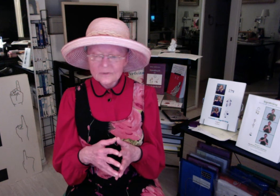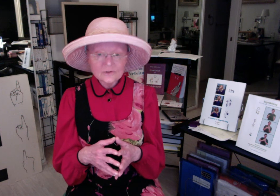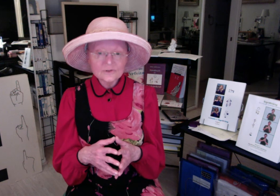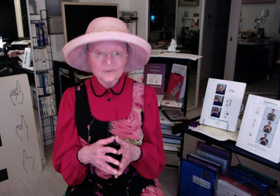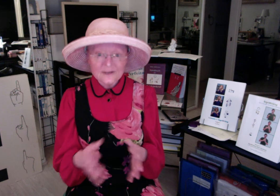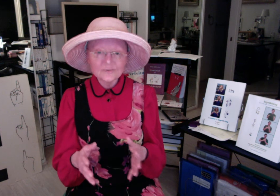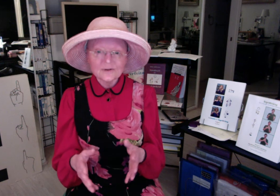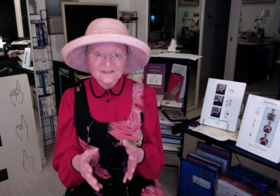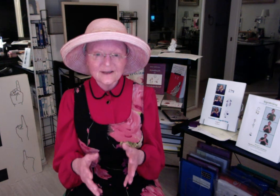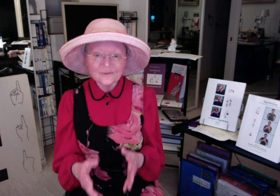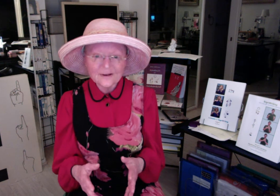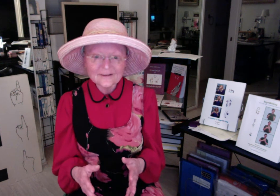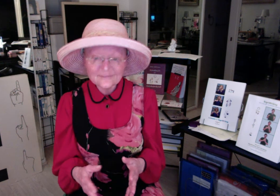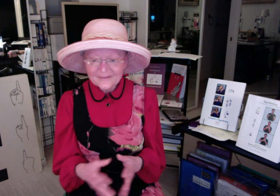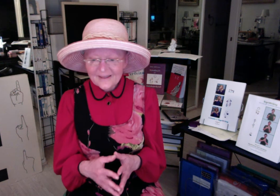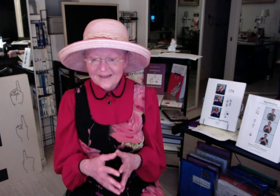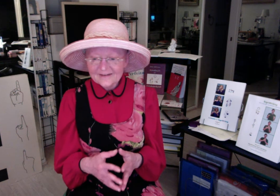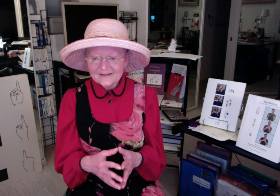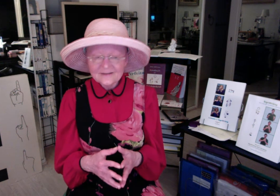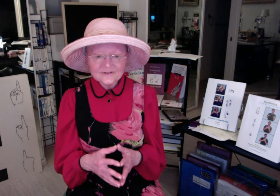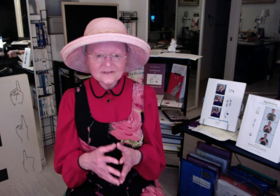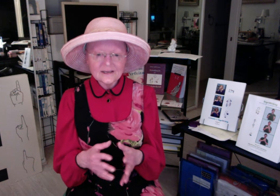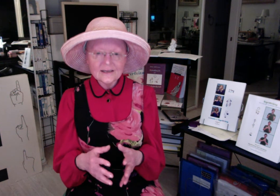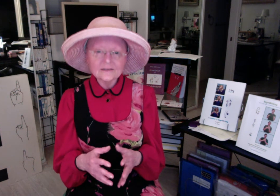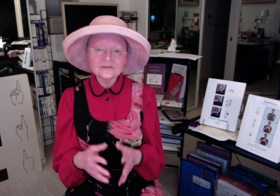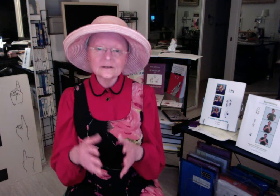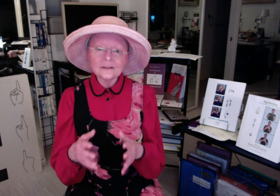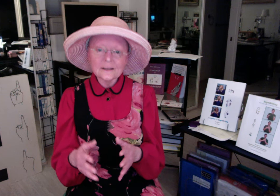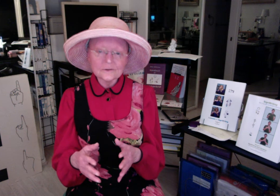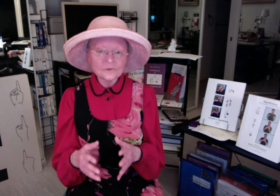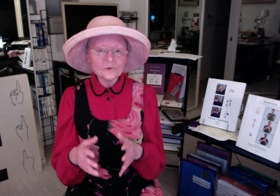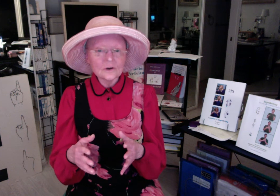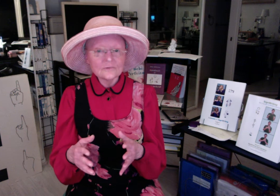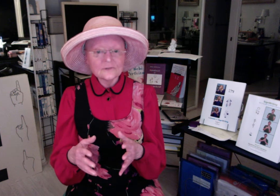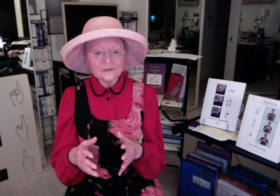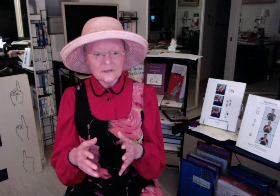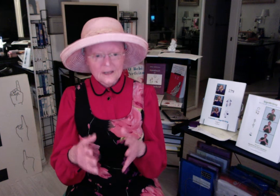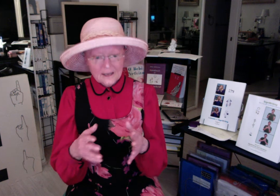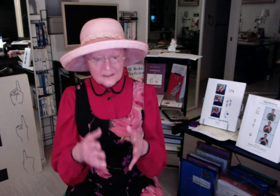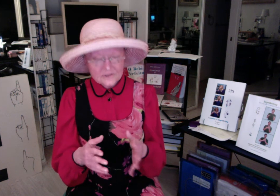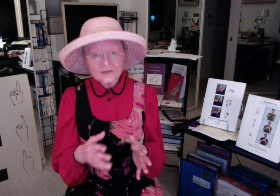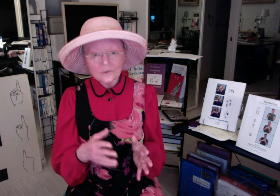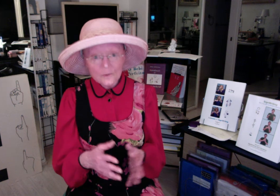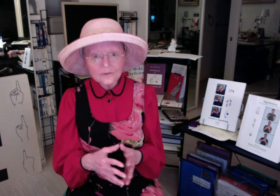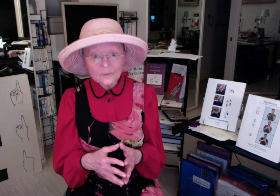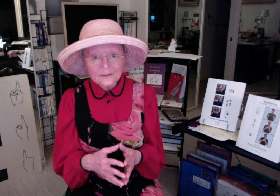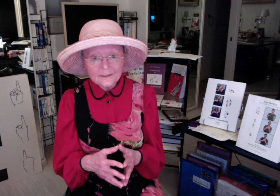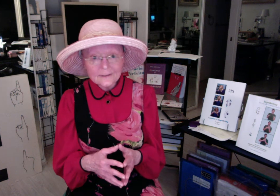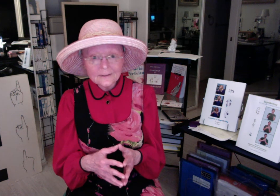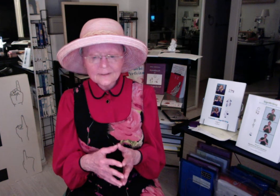also an expert on SignWriting and he is the ASL Editor of the ASL Wikipedia so